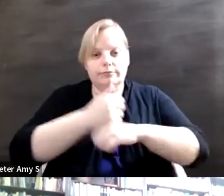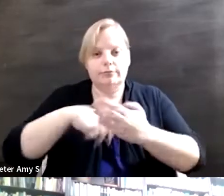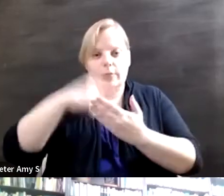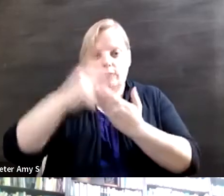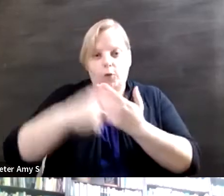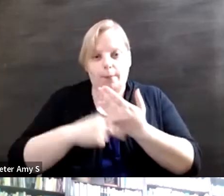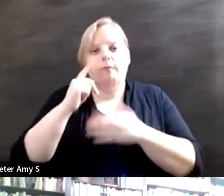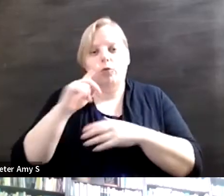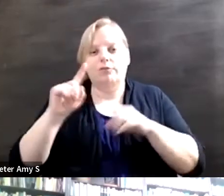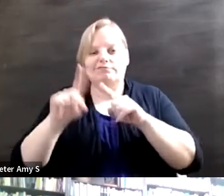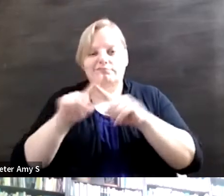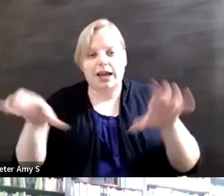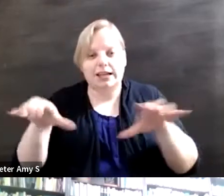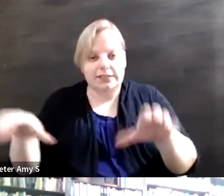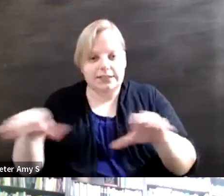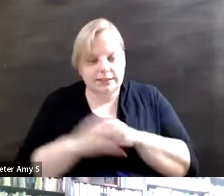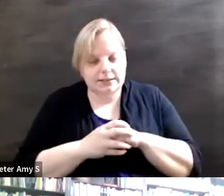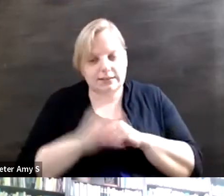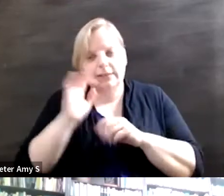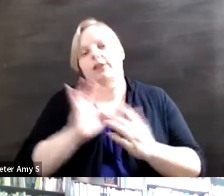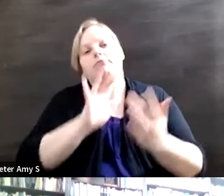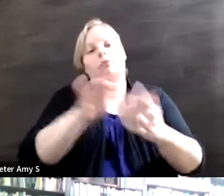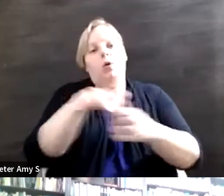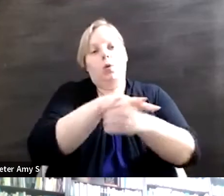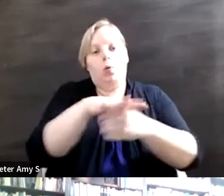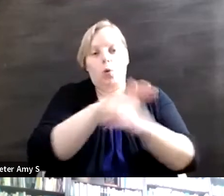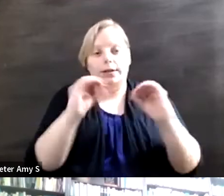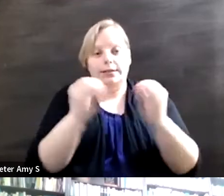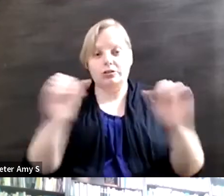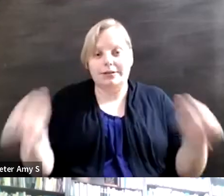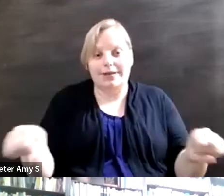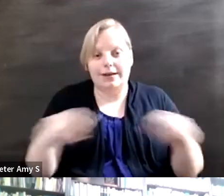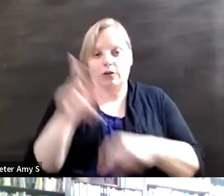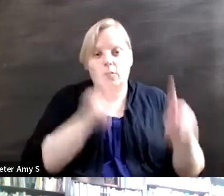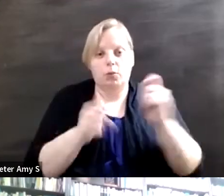activities. They can reach out to their local organizations of Persons with Disabilities which